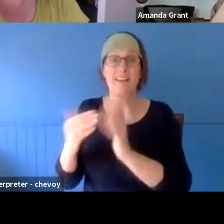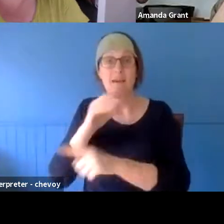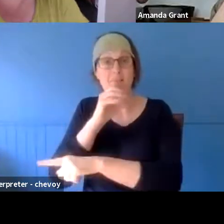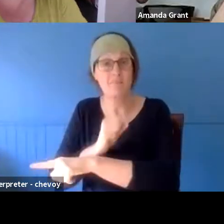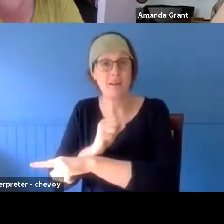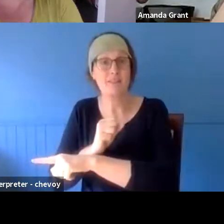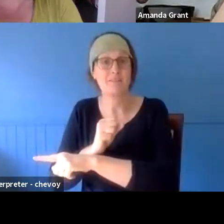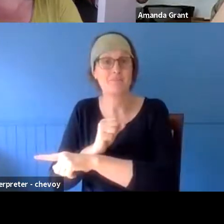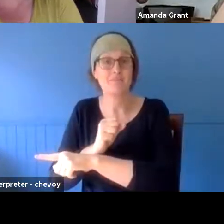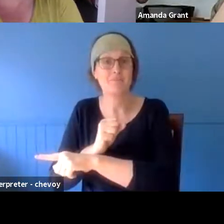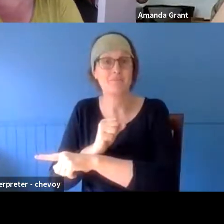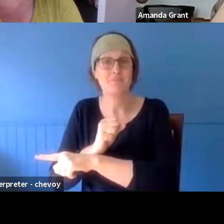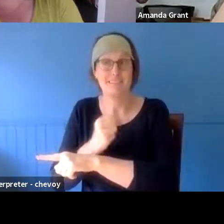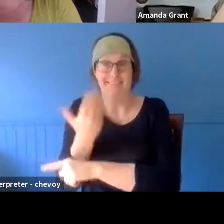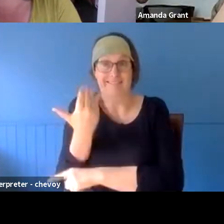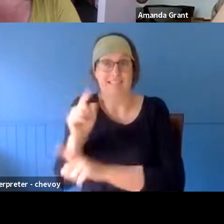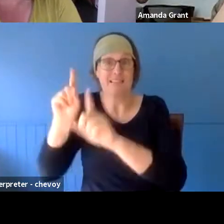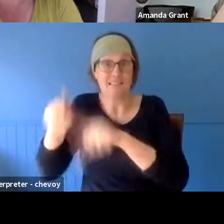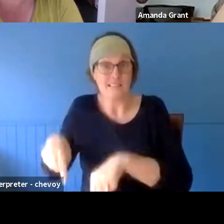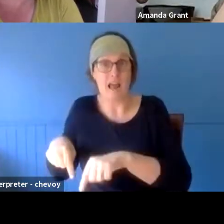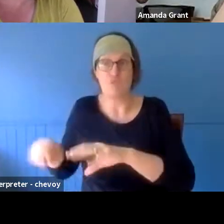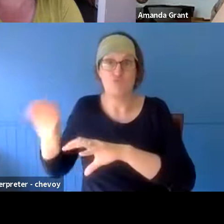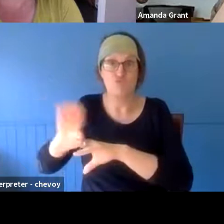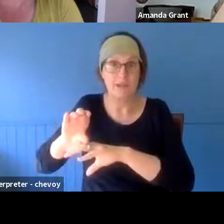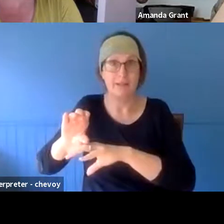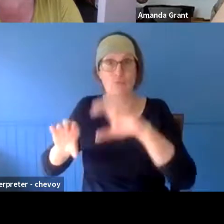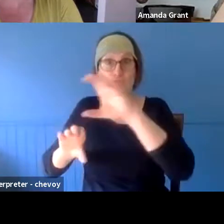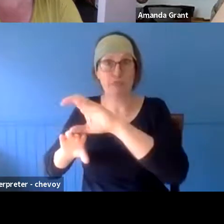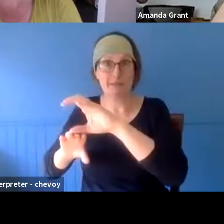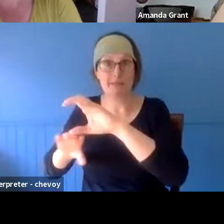new place is just starting to come out of the ground. So it's... But